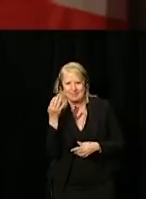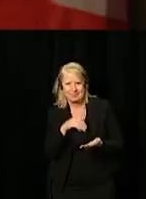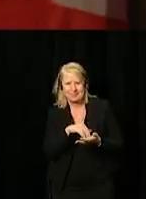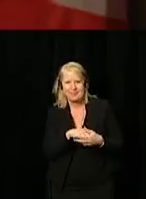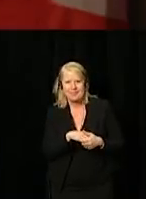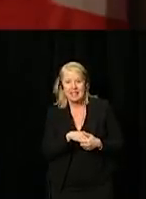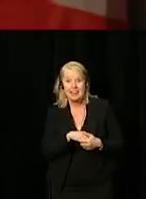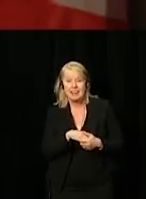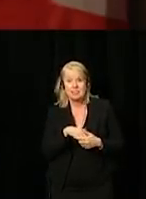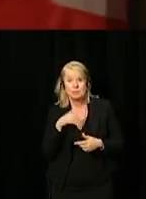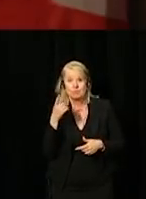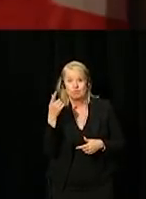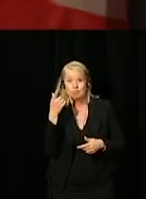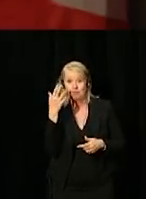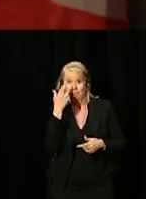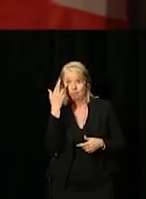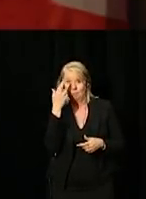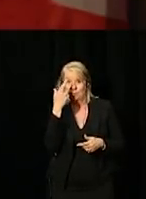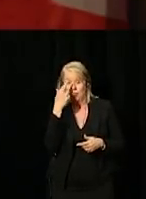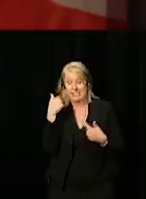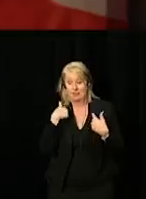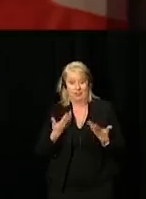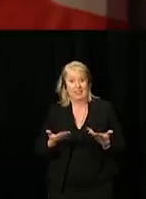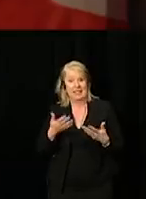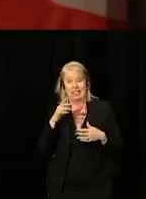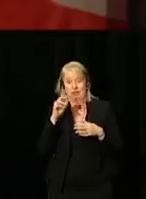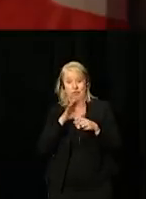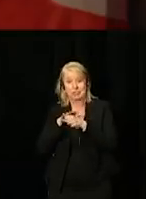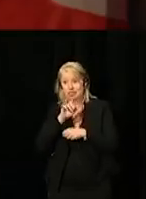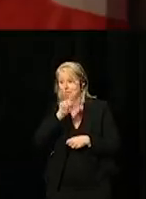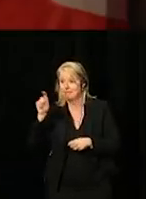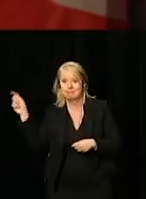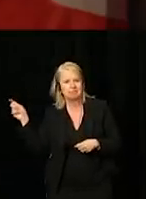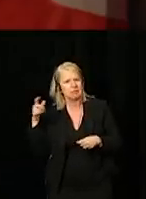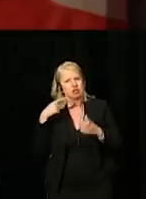[Translator:] And the reason for our visual presence is the diversity of Canada